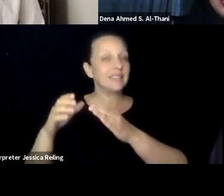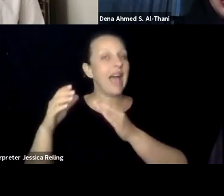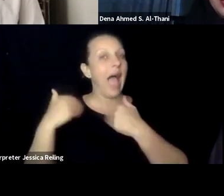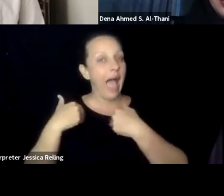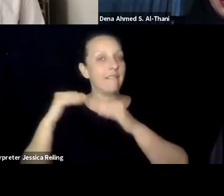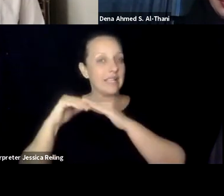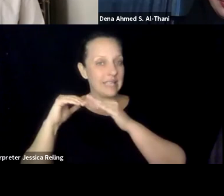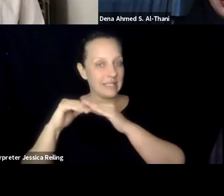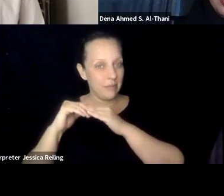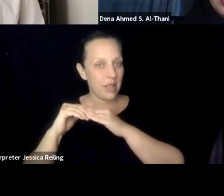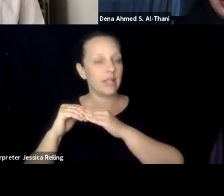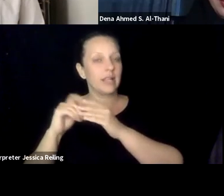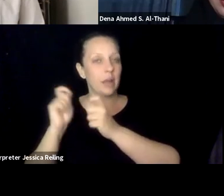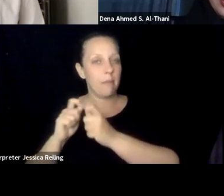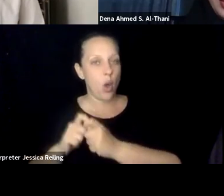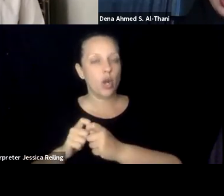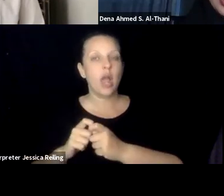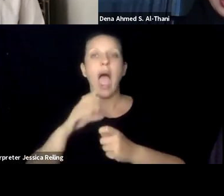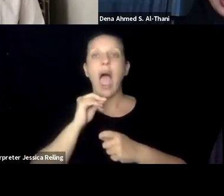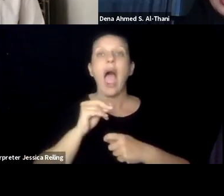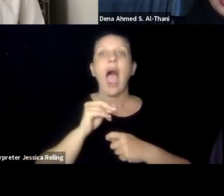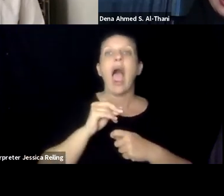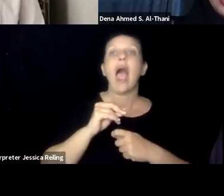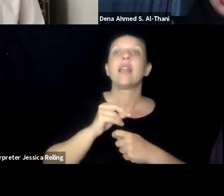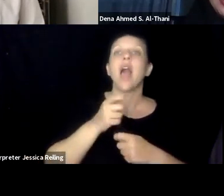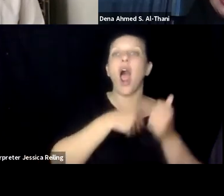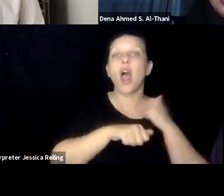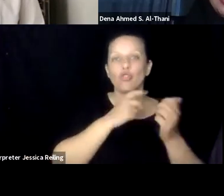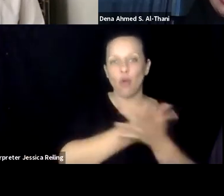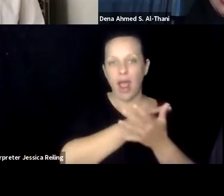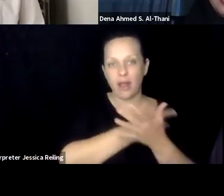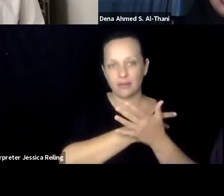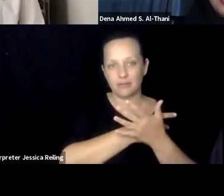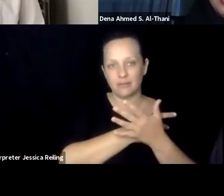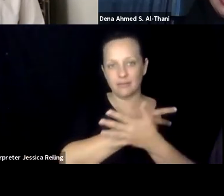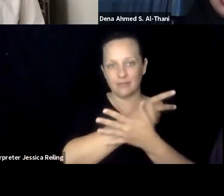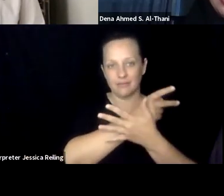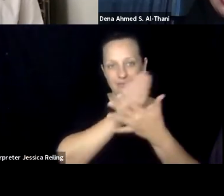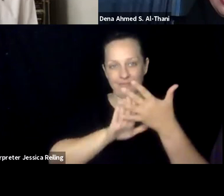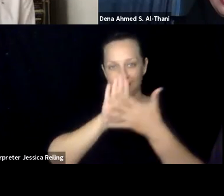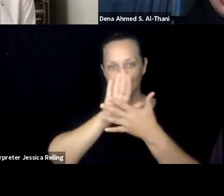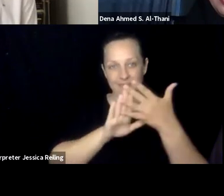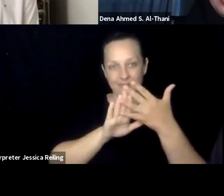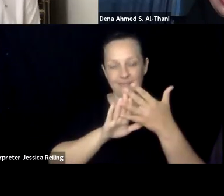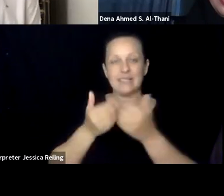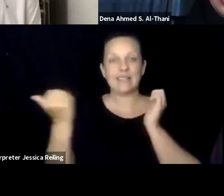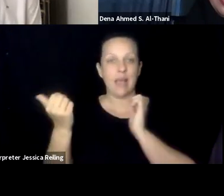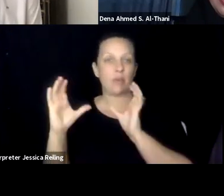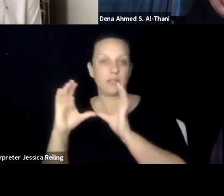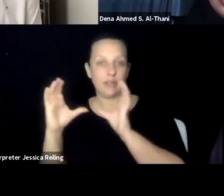were the ones where all the students have to take them, and they have accessibility components, we're in the process of developing an undergraduate